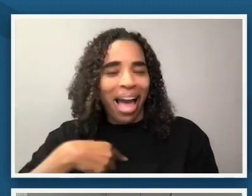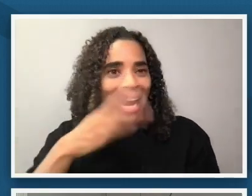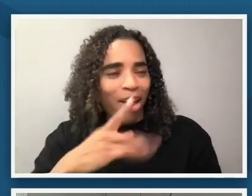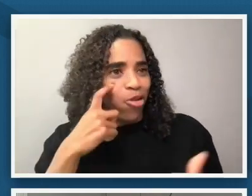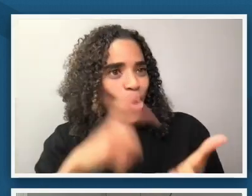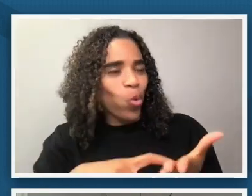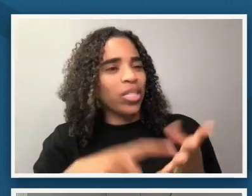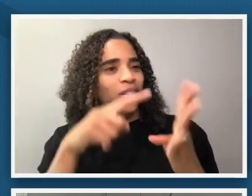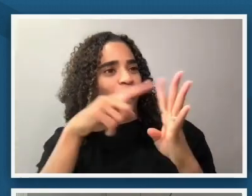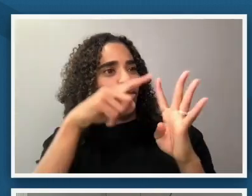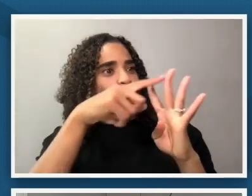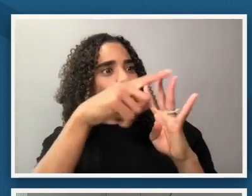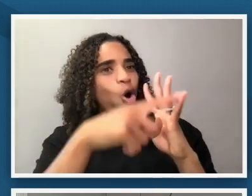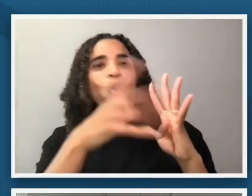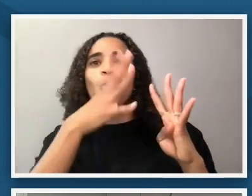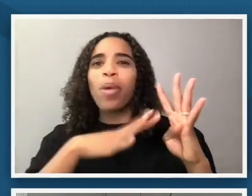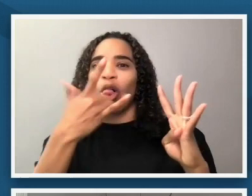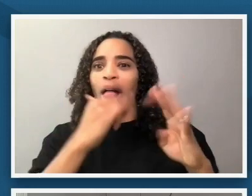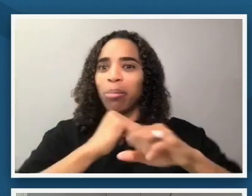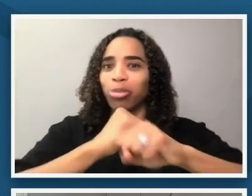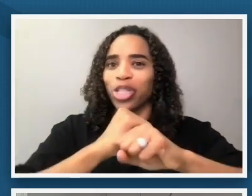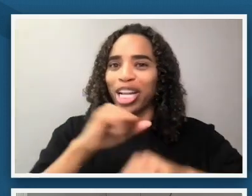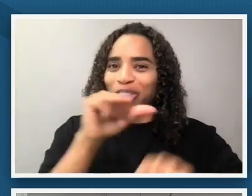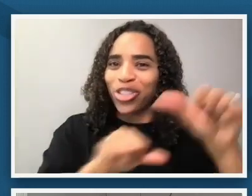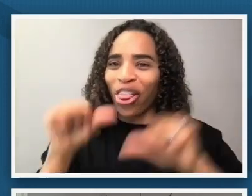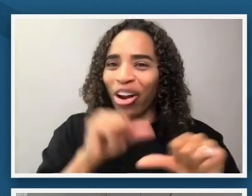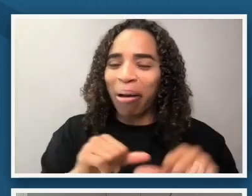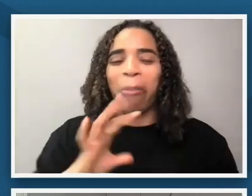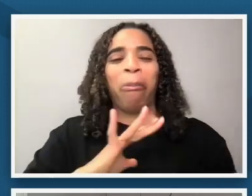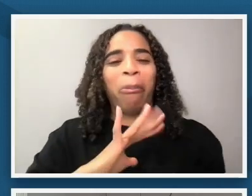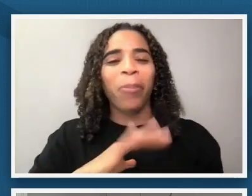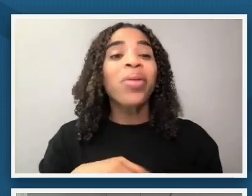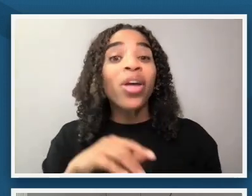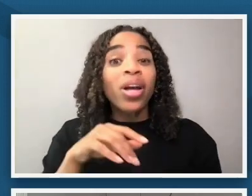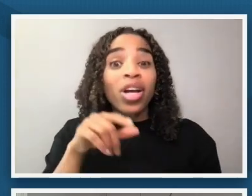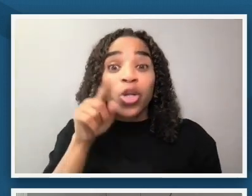um i'm curious to know are there other